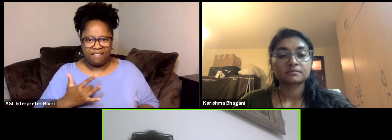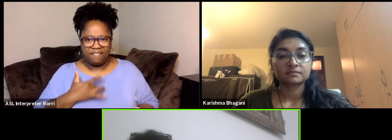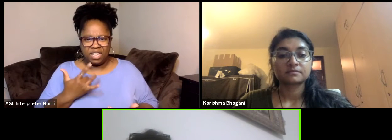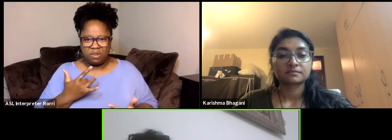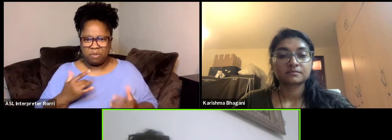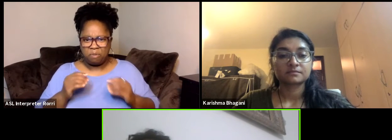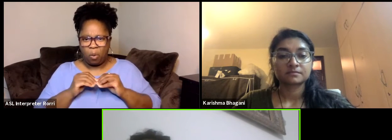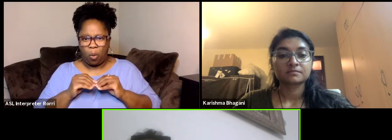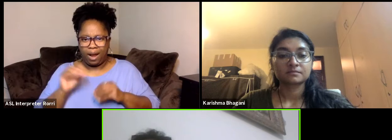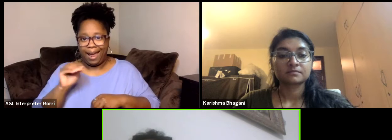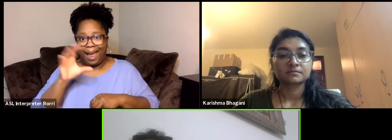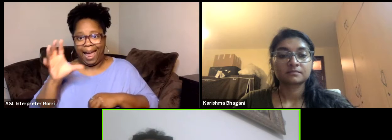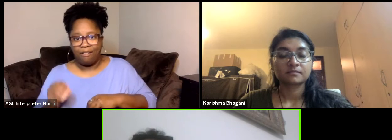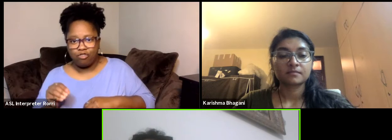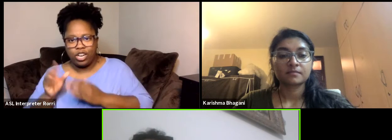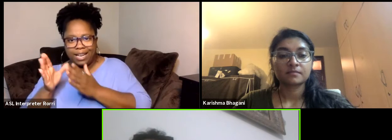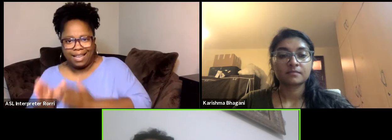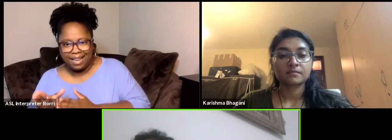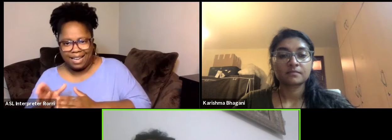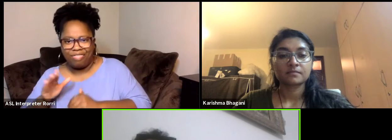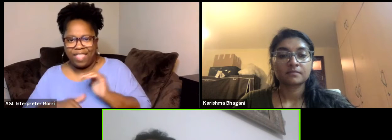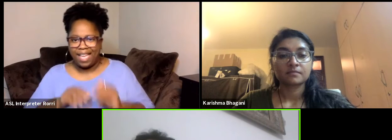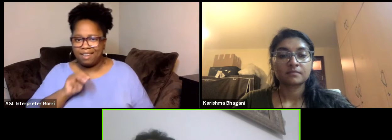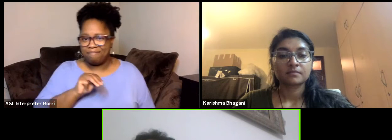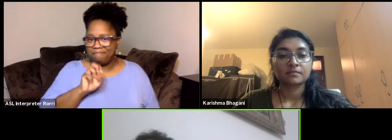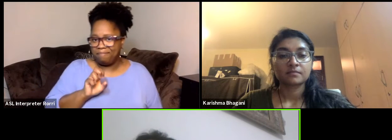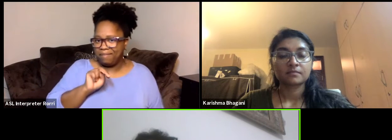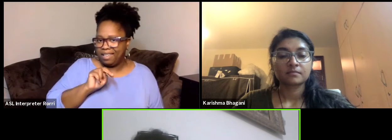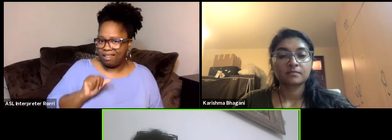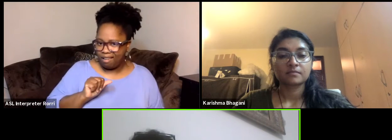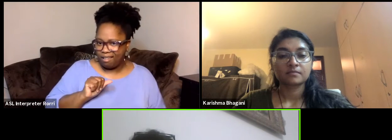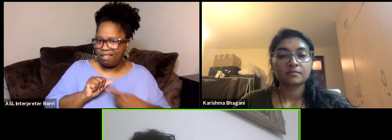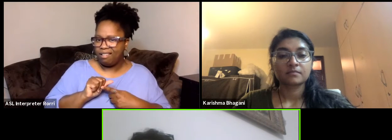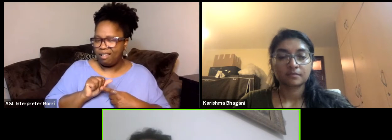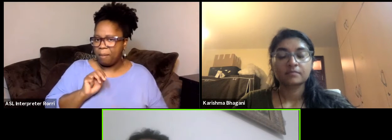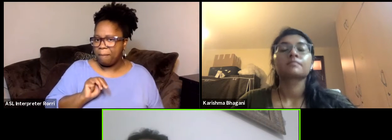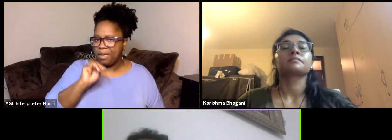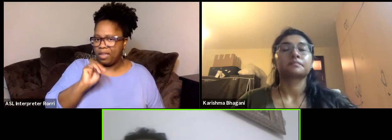But I think we have the responsibility to tell